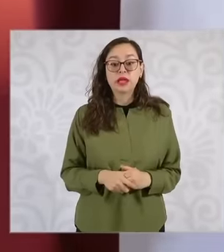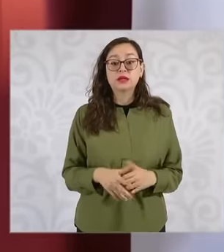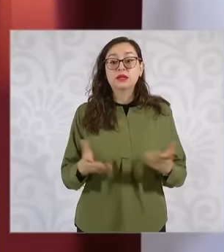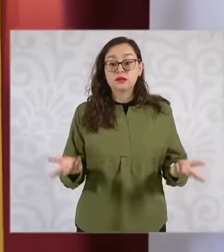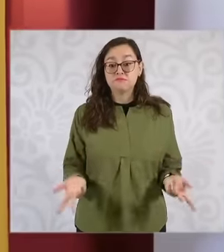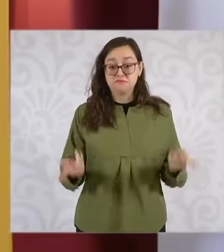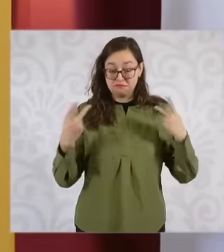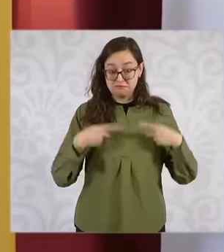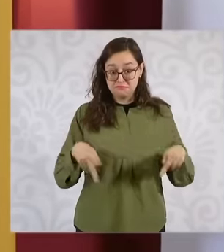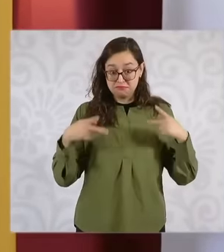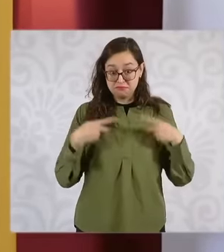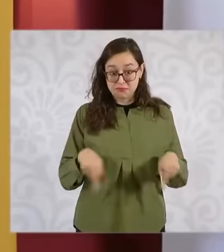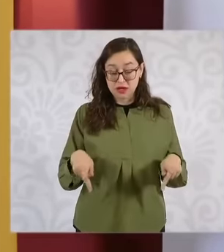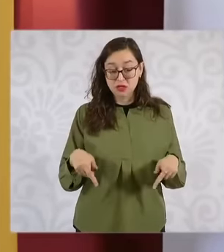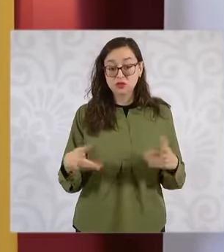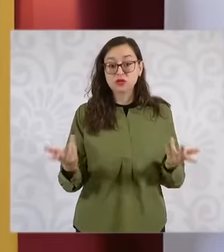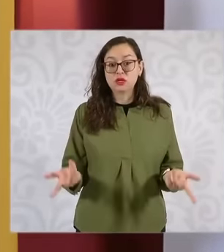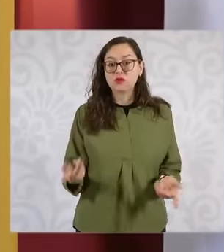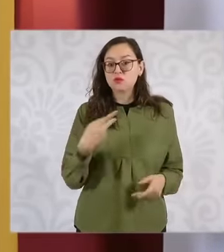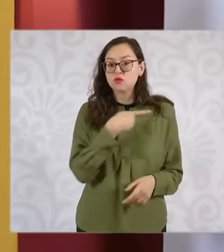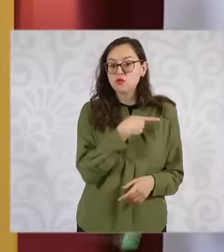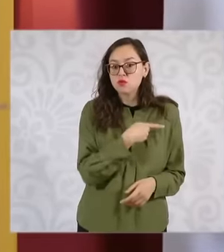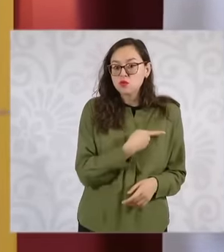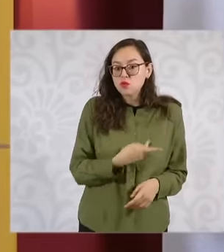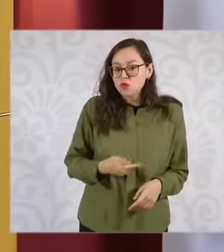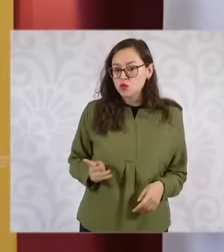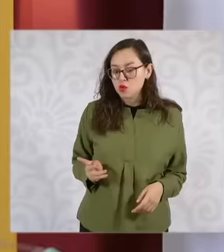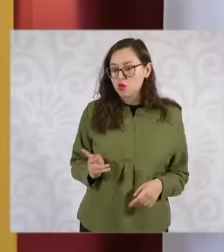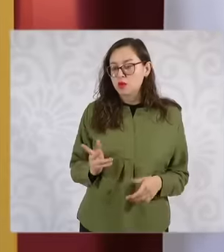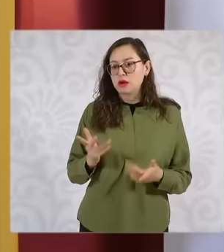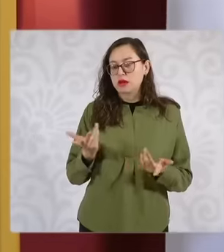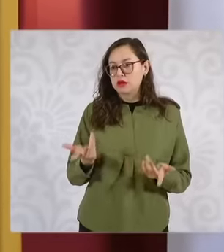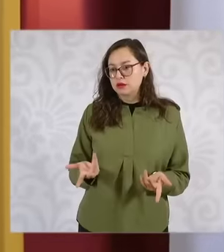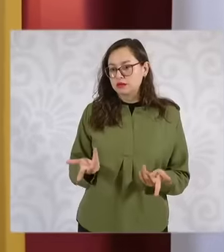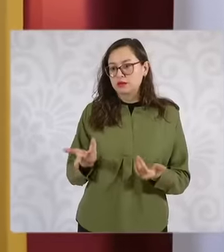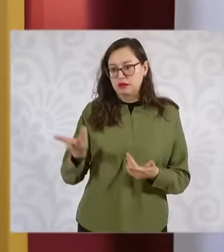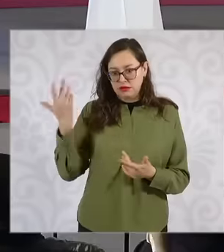those who are not active, the workers who are not active, the majority have